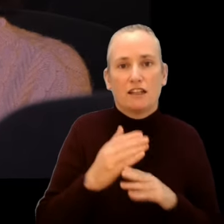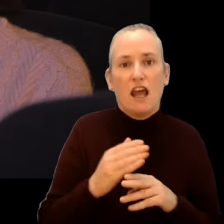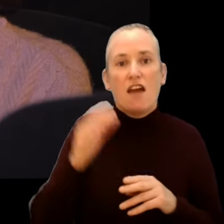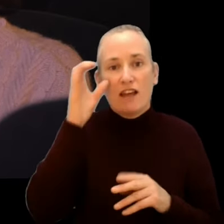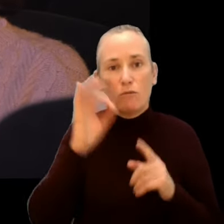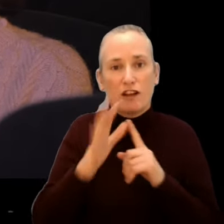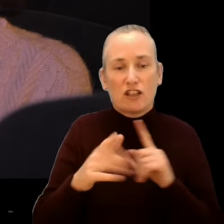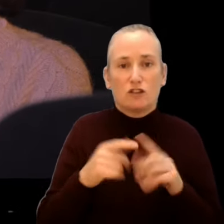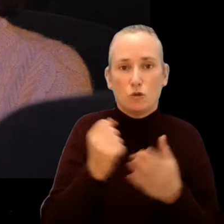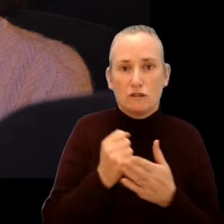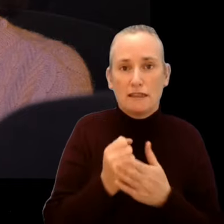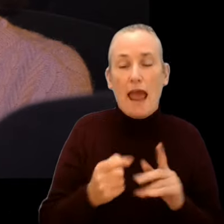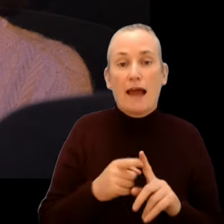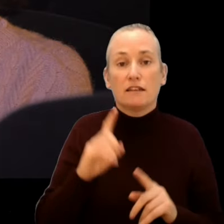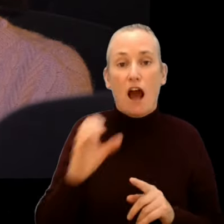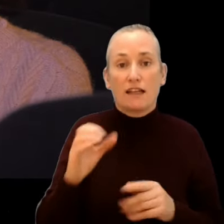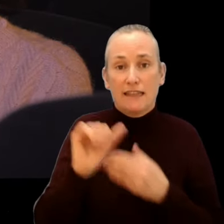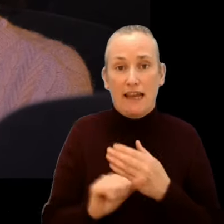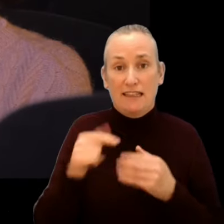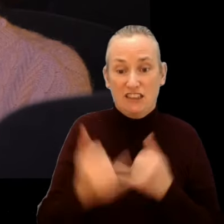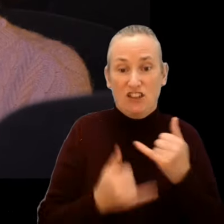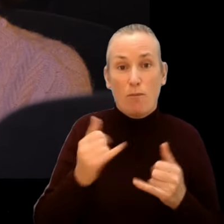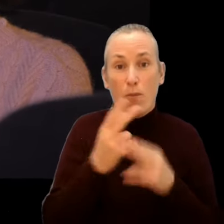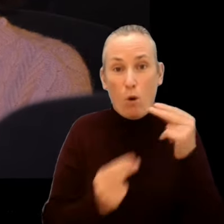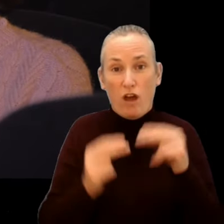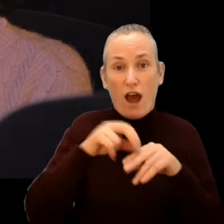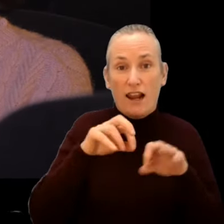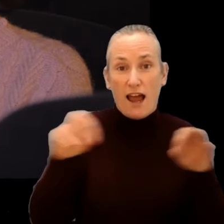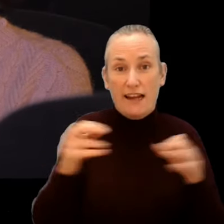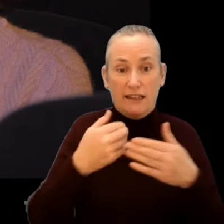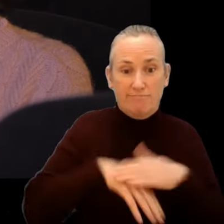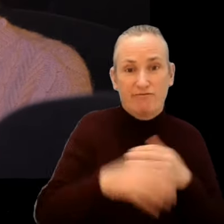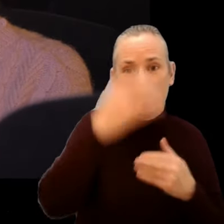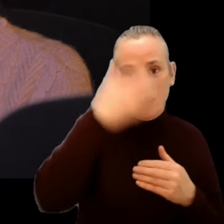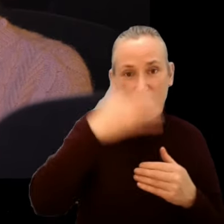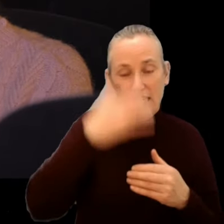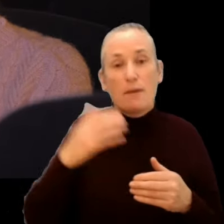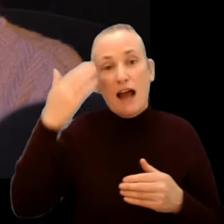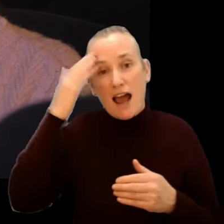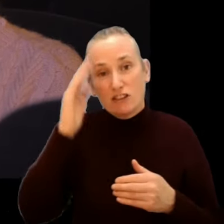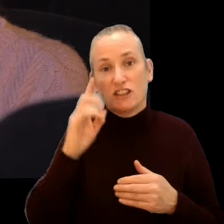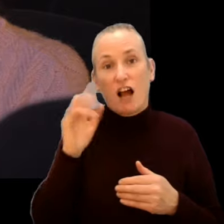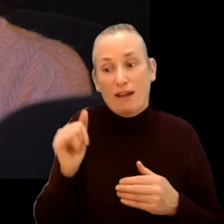and Doc Day, this year both online and in-person, giving the Irish documentary sector a chance to meet here in Cork